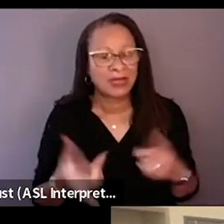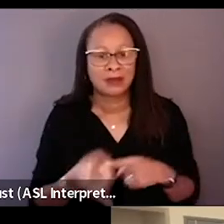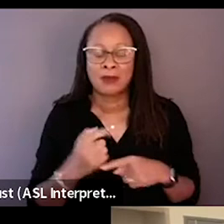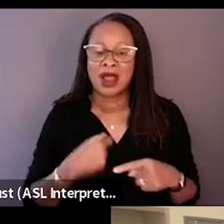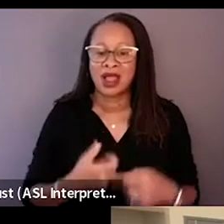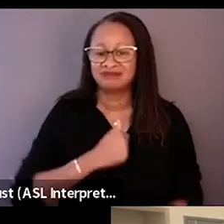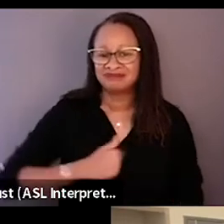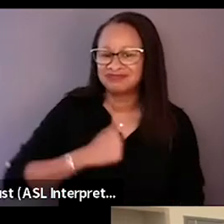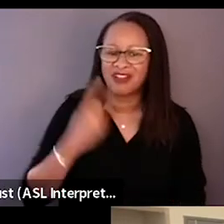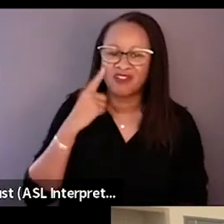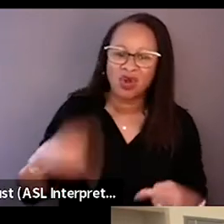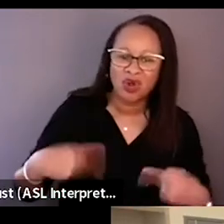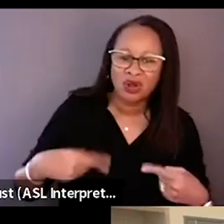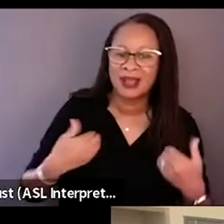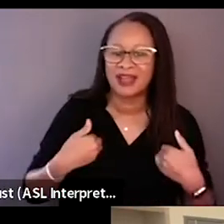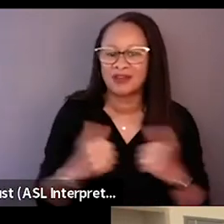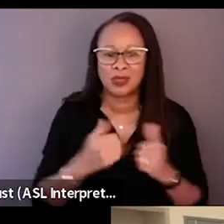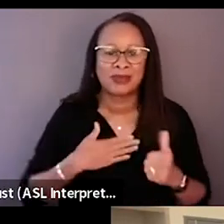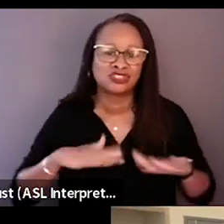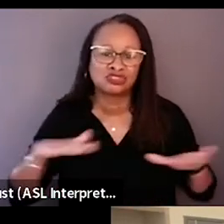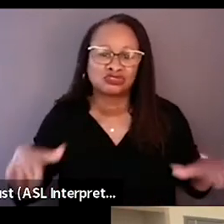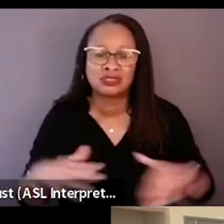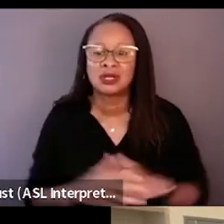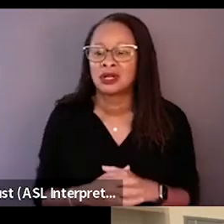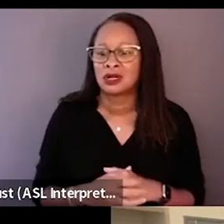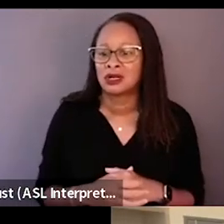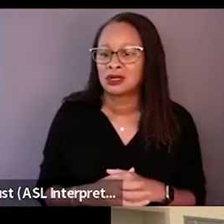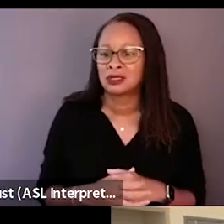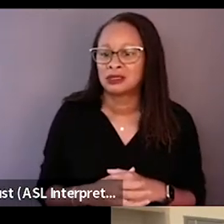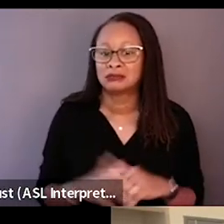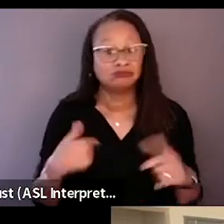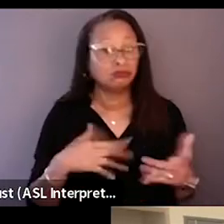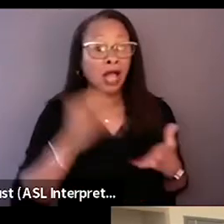for the argument that I have with my children. But- But you learn. But I learn. I learn.